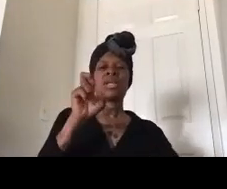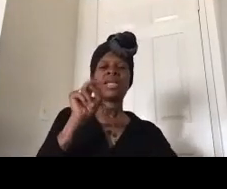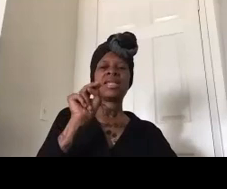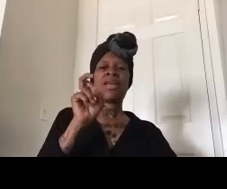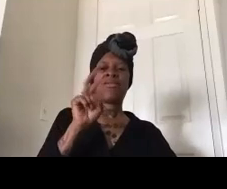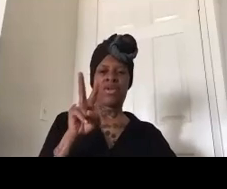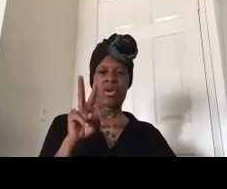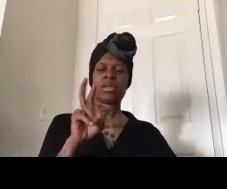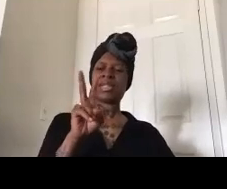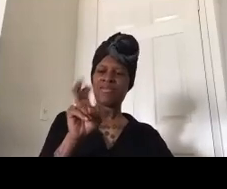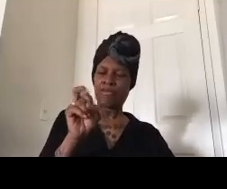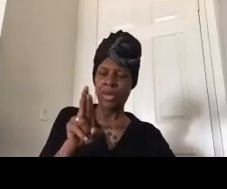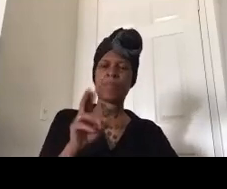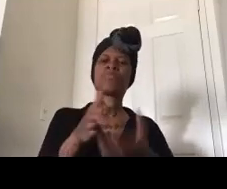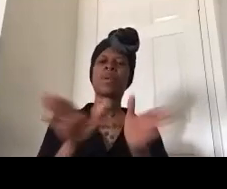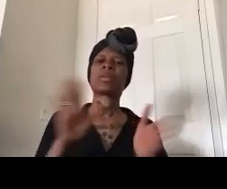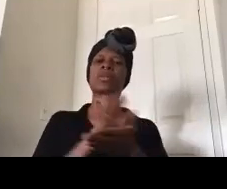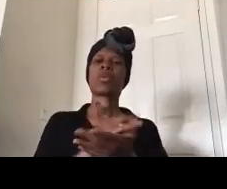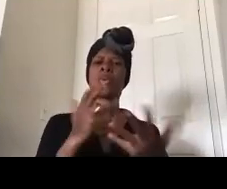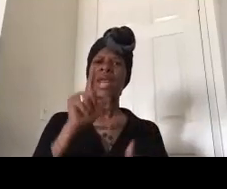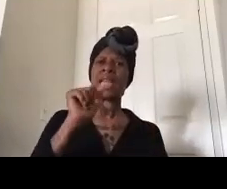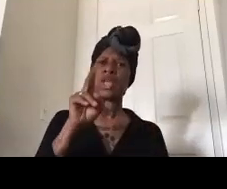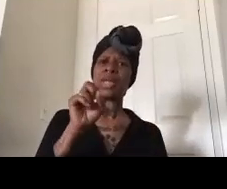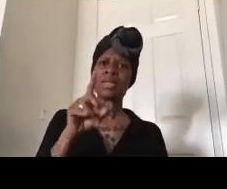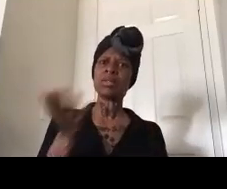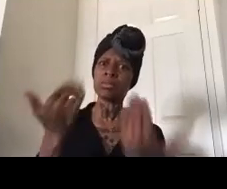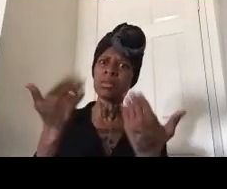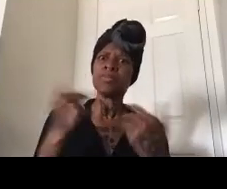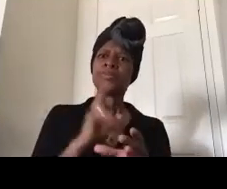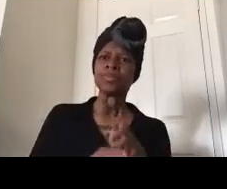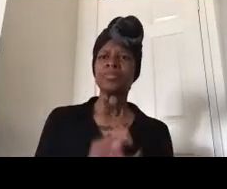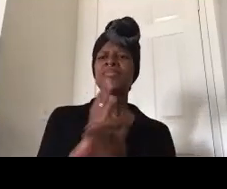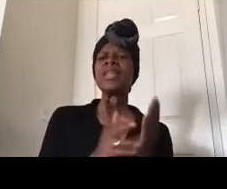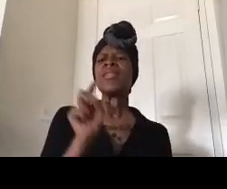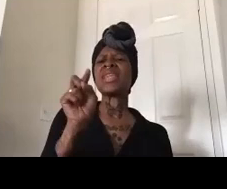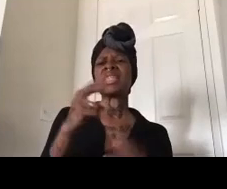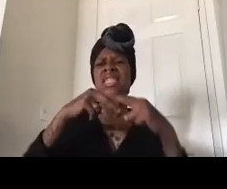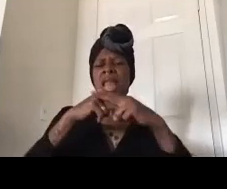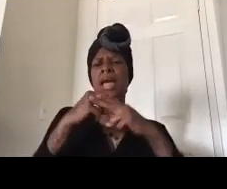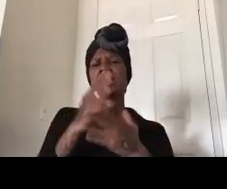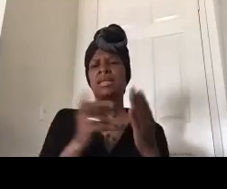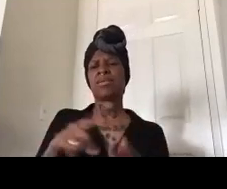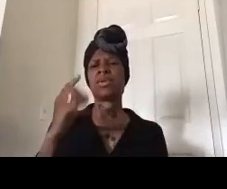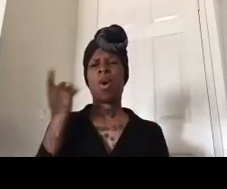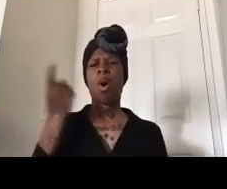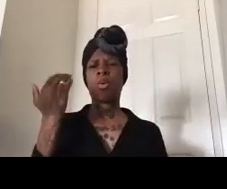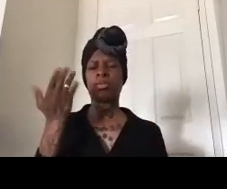lausd to catch up some of you know this that you know police are always plotting and planning trying to figure out